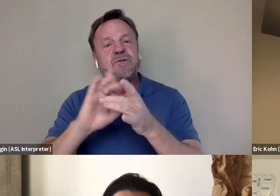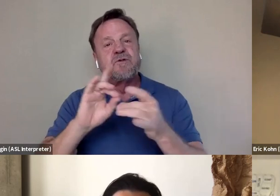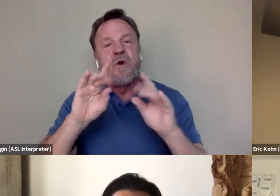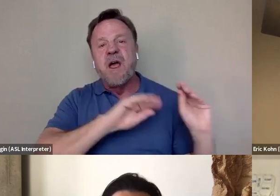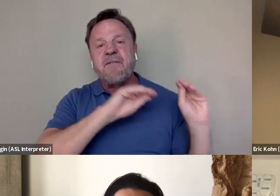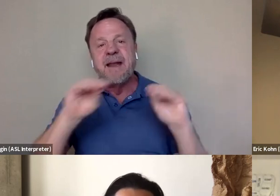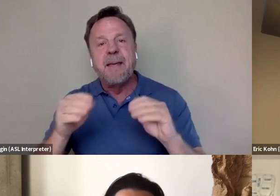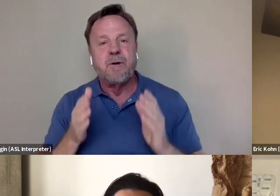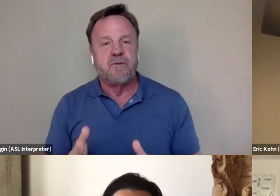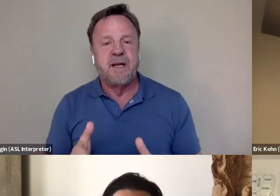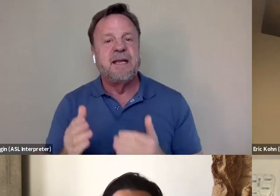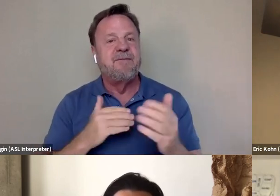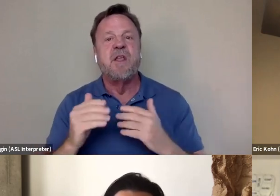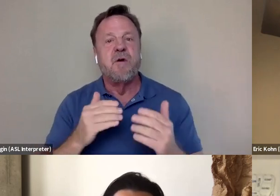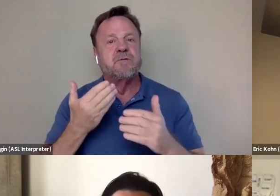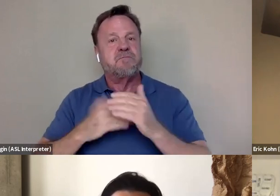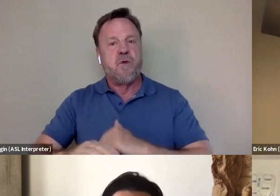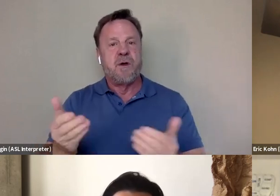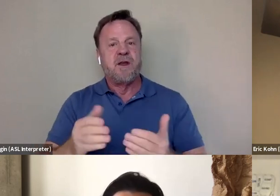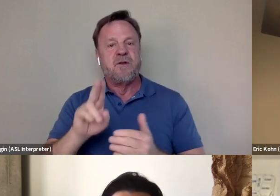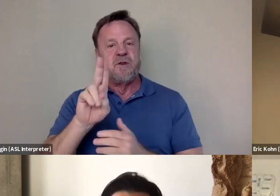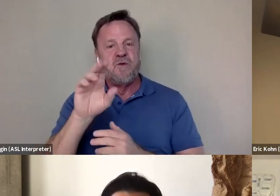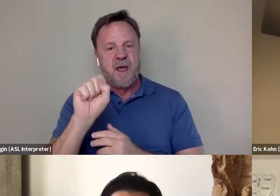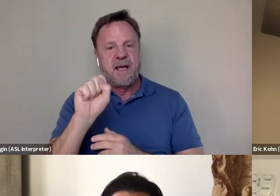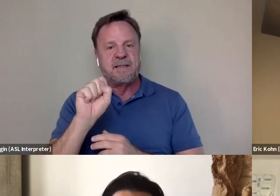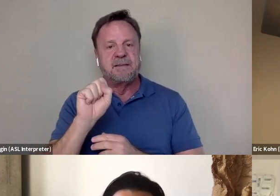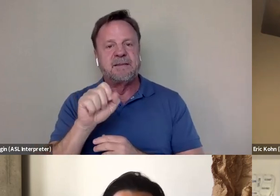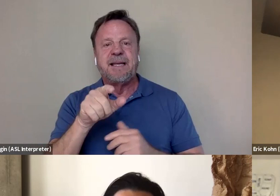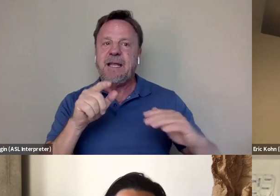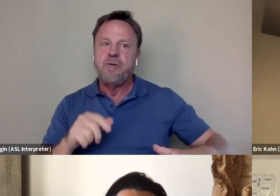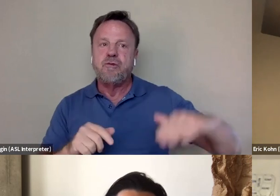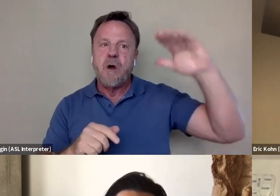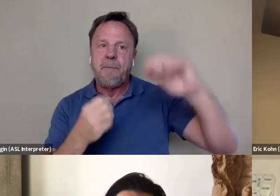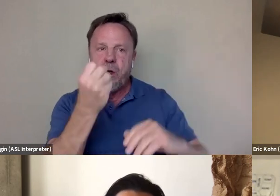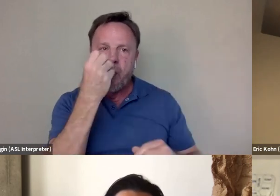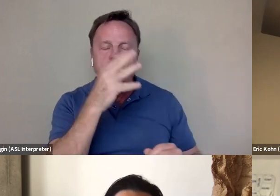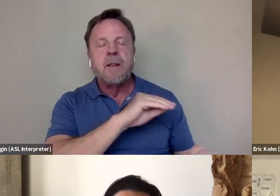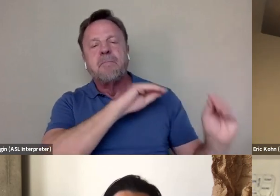And even though he was born in the United States, he sort of grew up in Hong Kong and then came back to America.